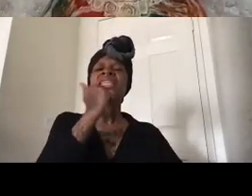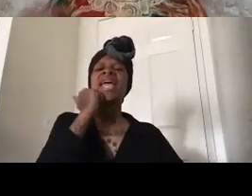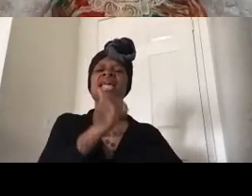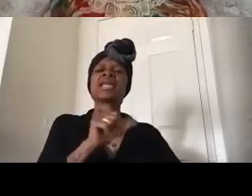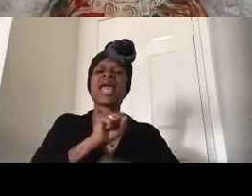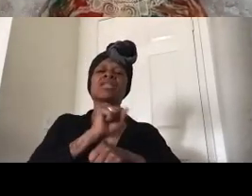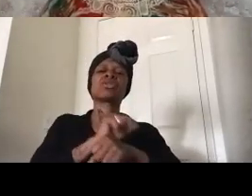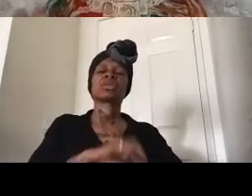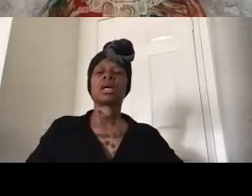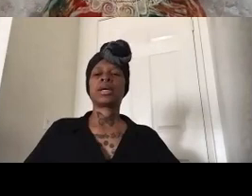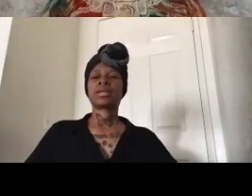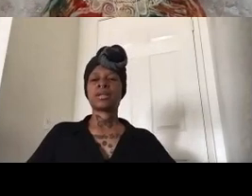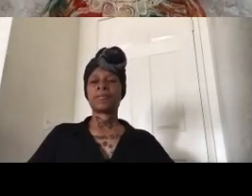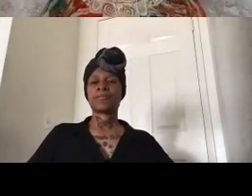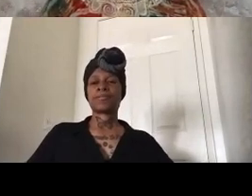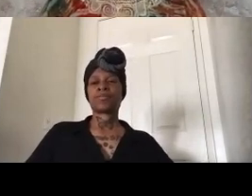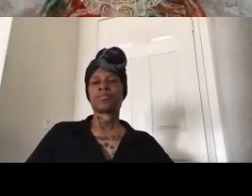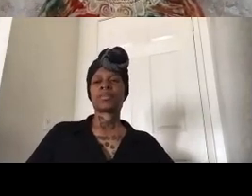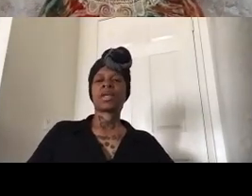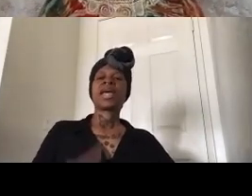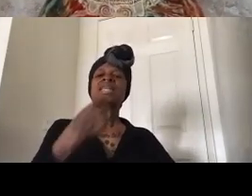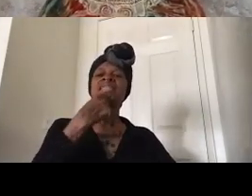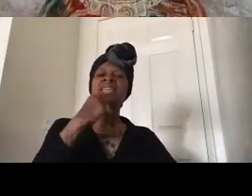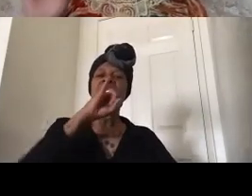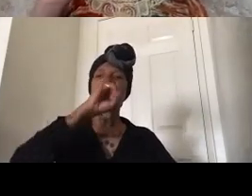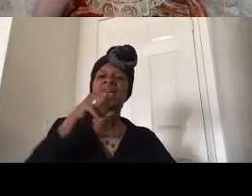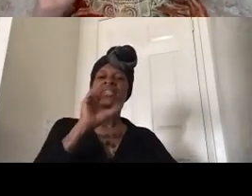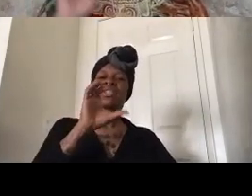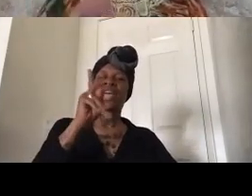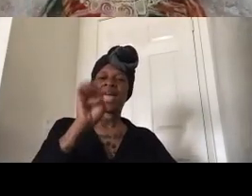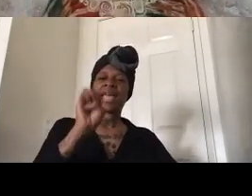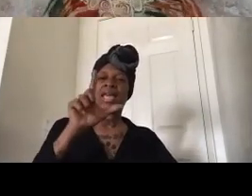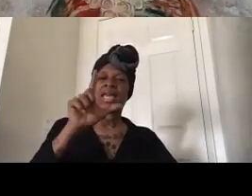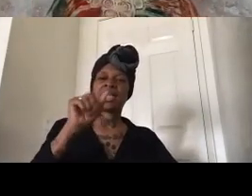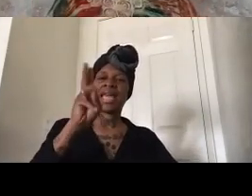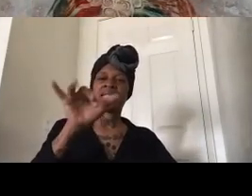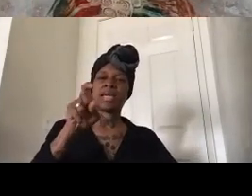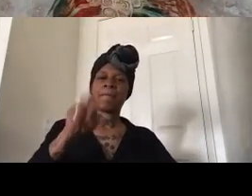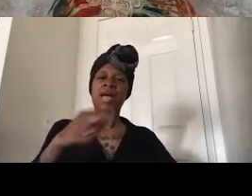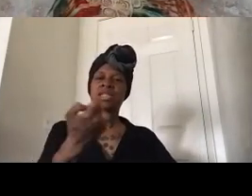say jackie lacey must go text that to five of your own contacts who live in